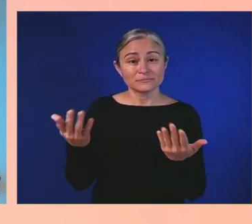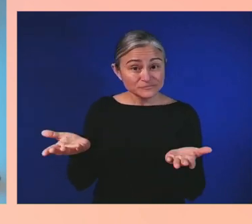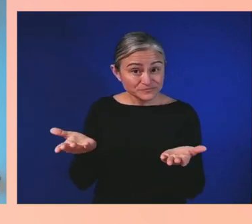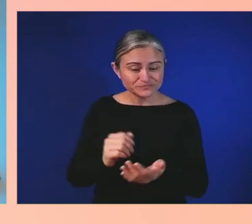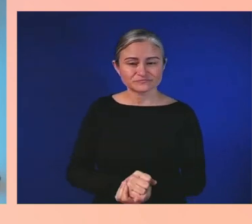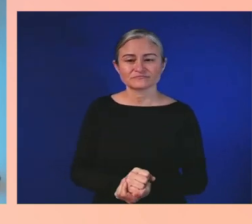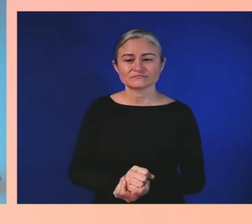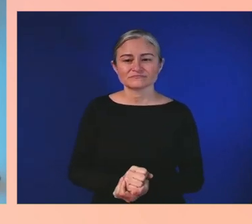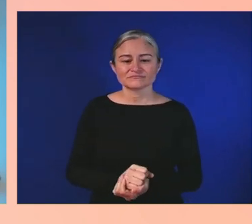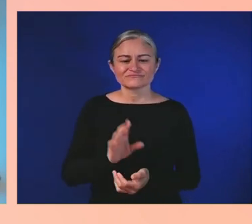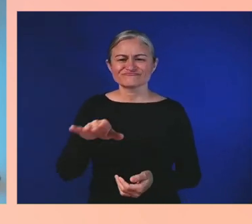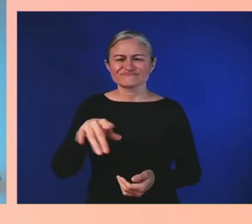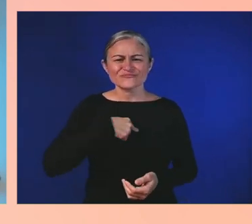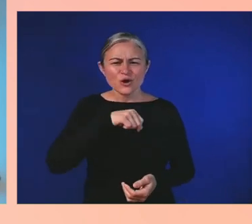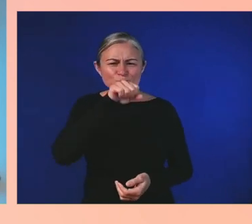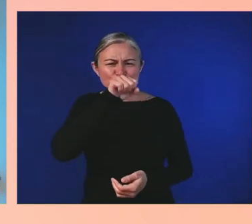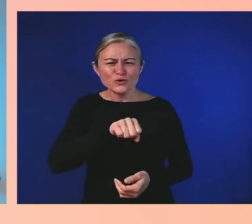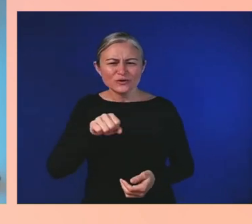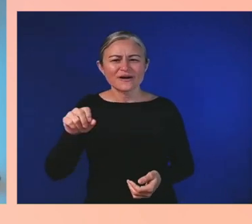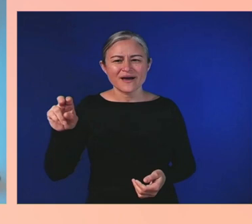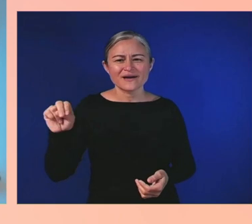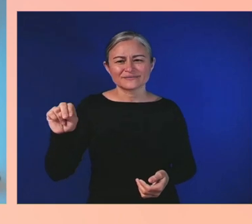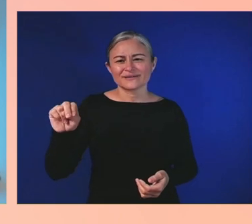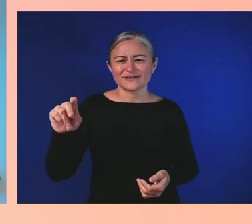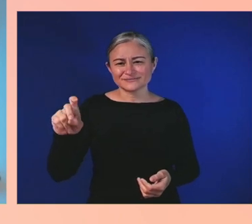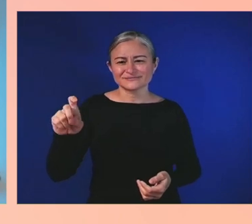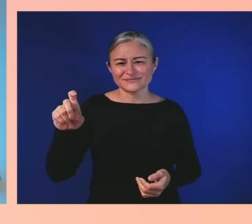During my time, I saw the